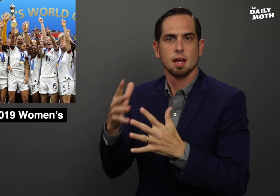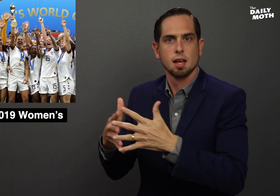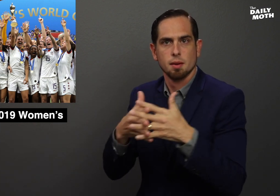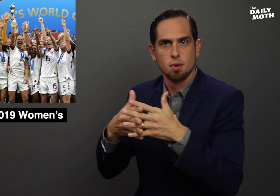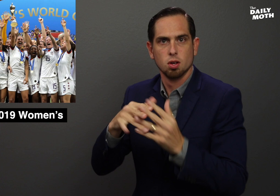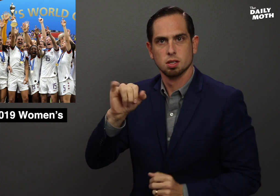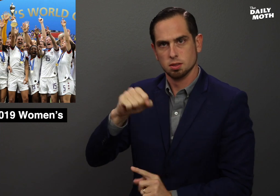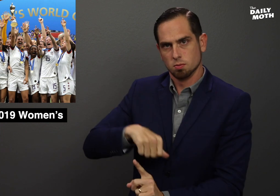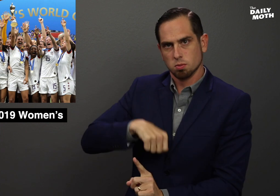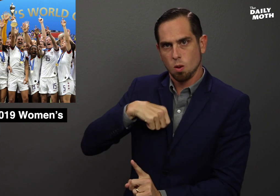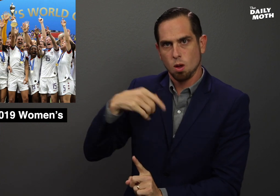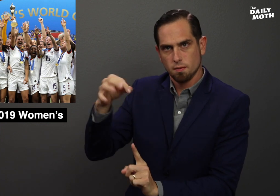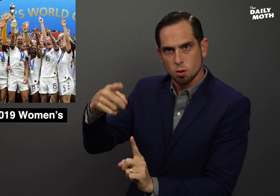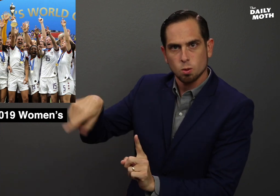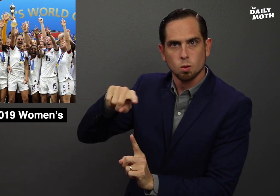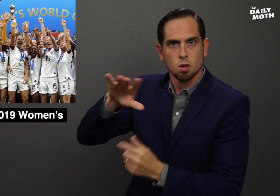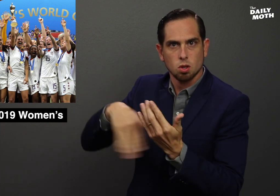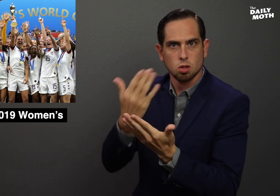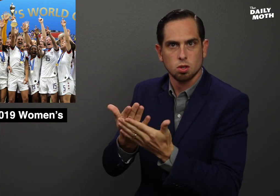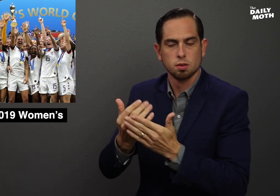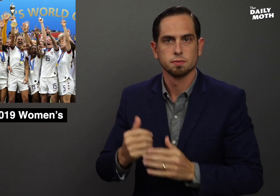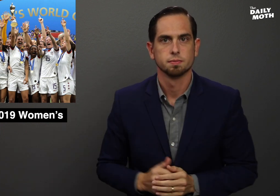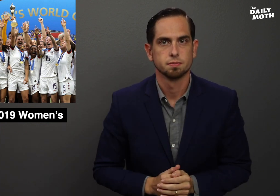America is proud of you all.